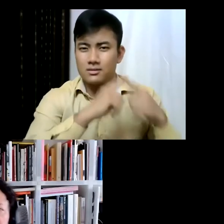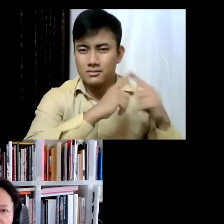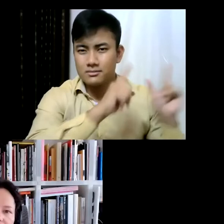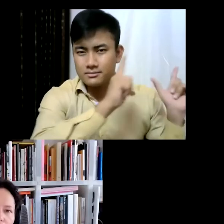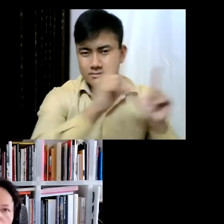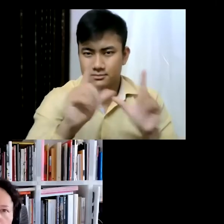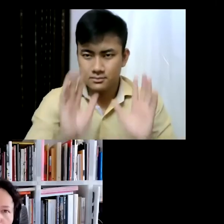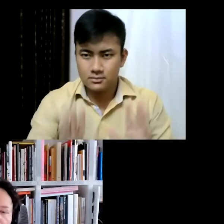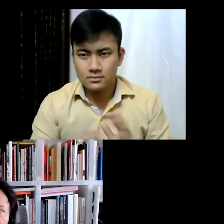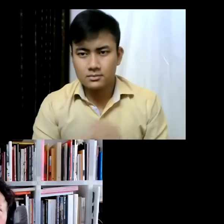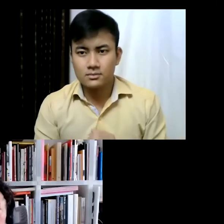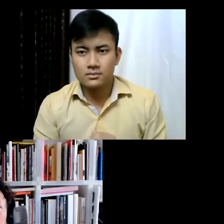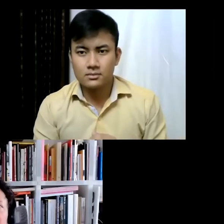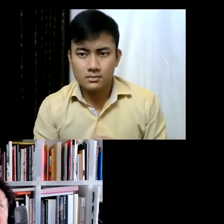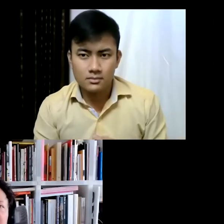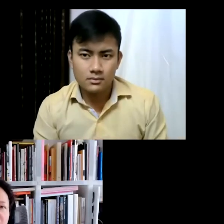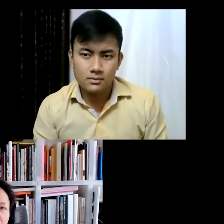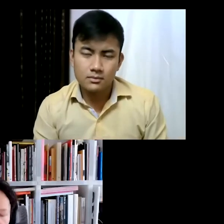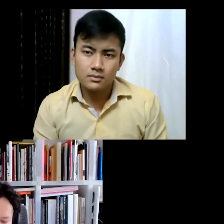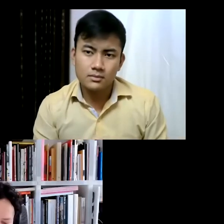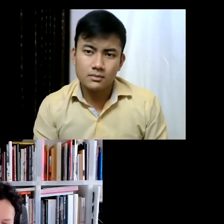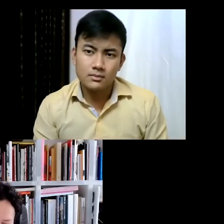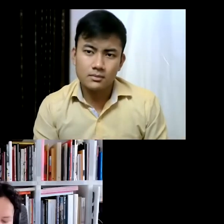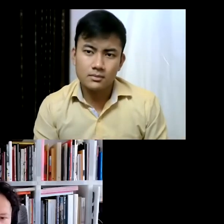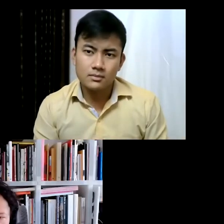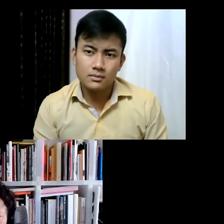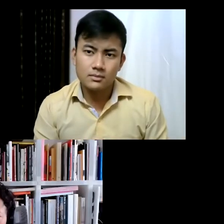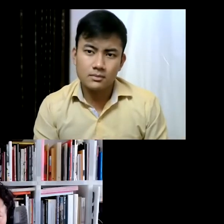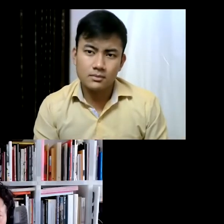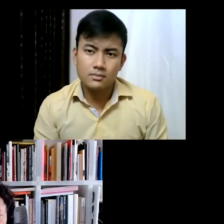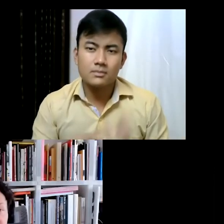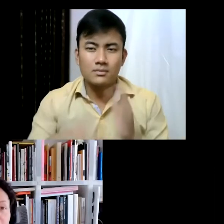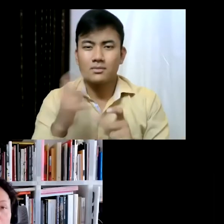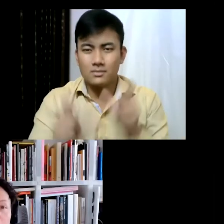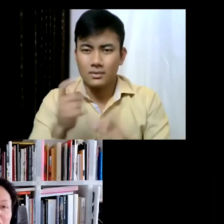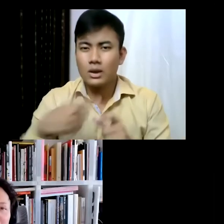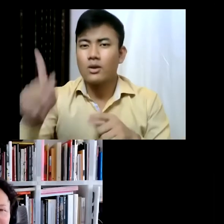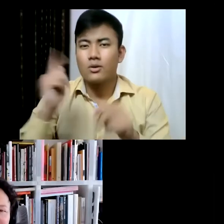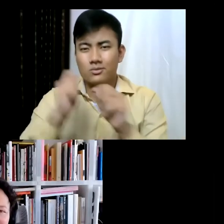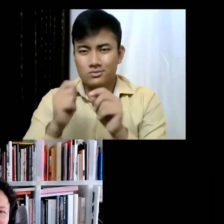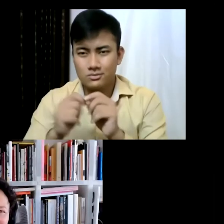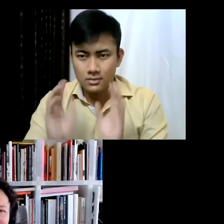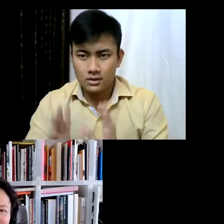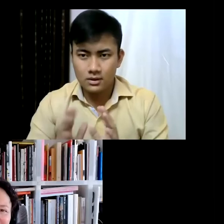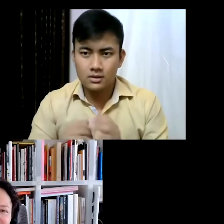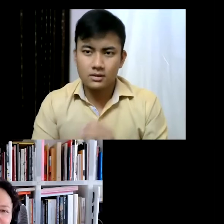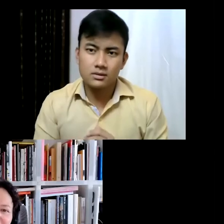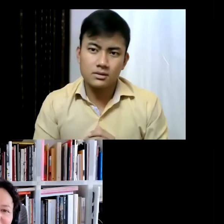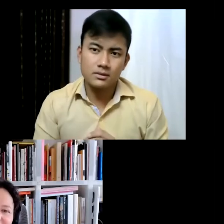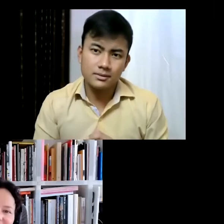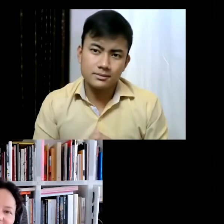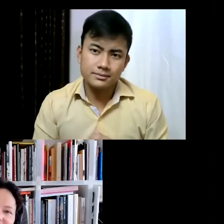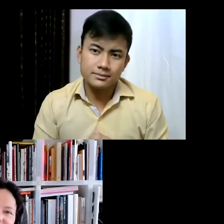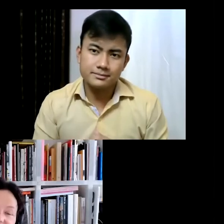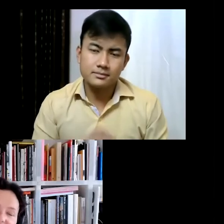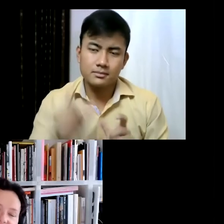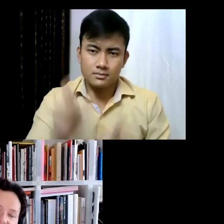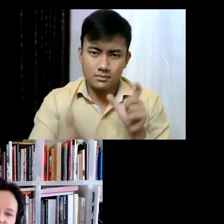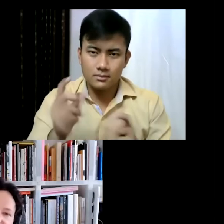side, non-profits, so it is the art district. But it's not always been, and so artists... started